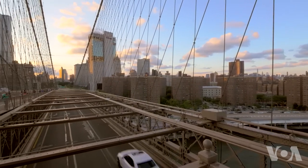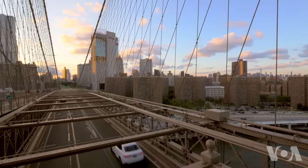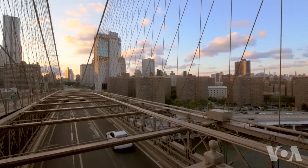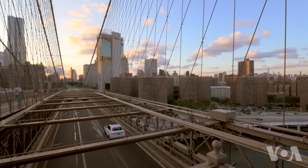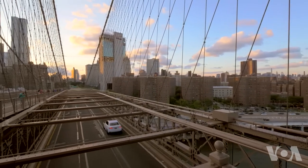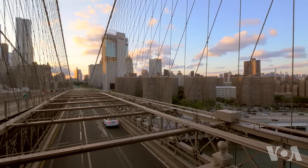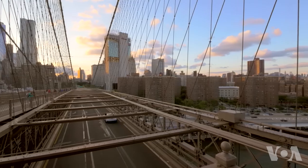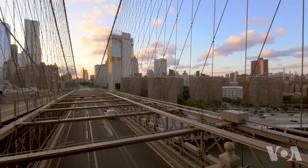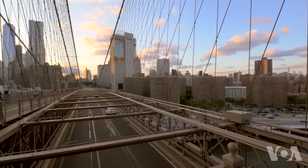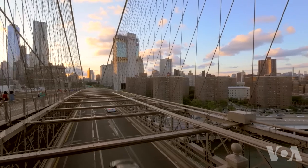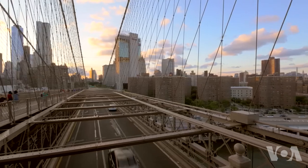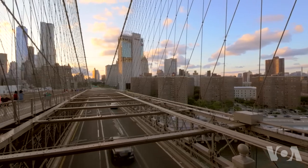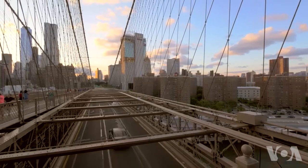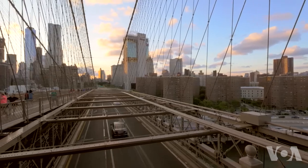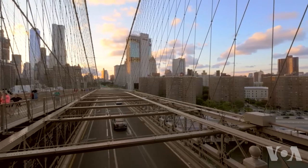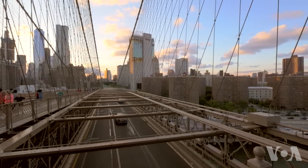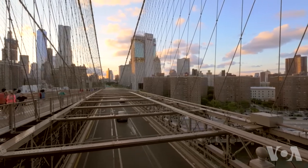That moment I just fell in love with America.